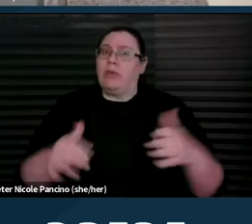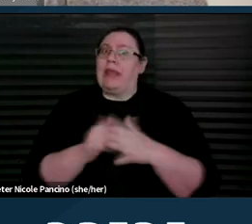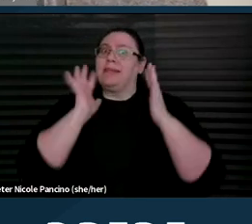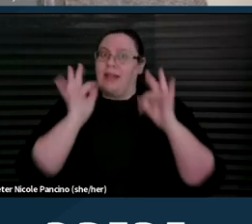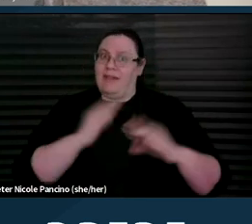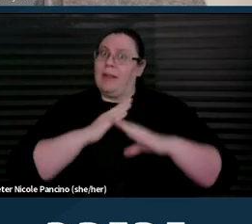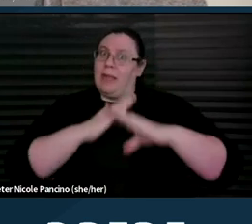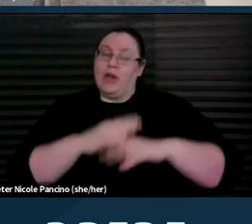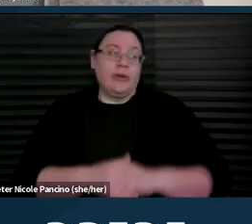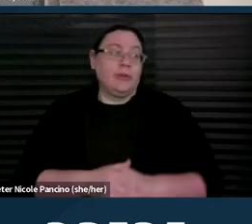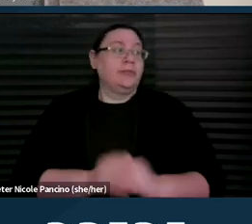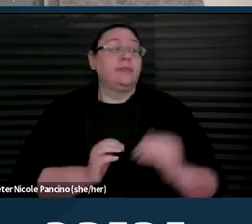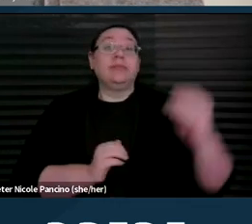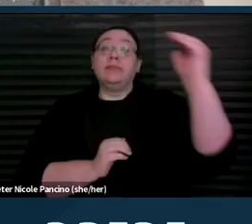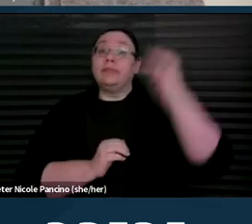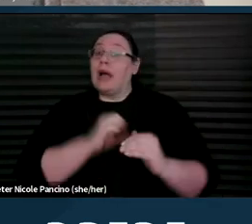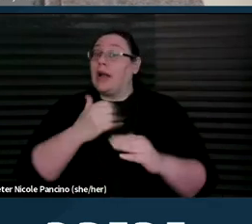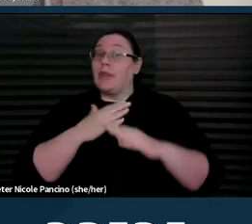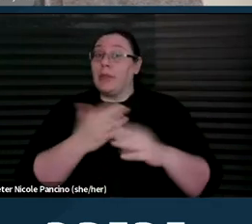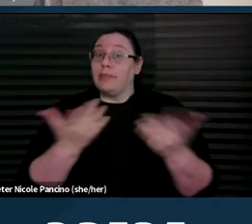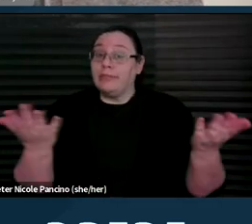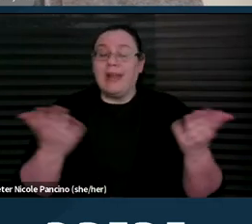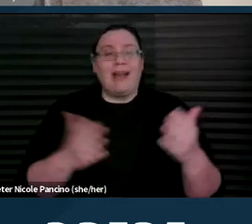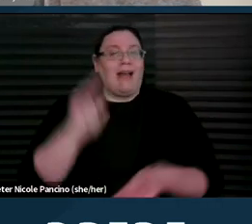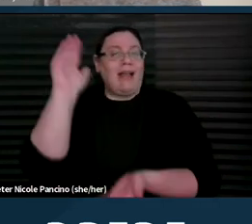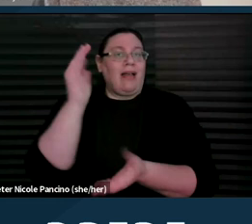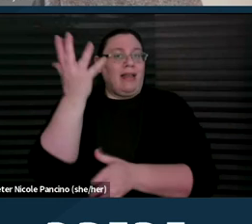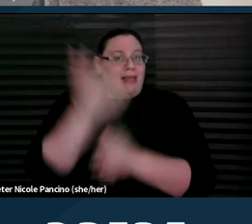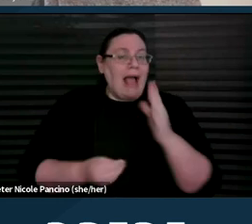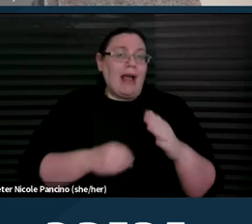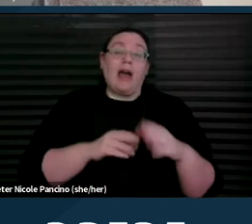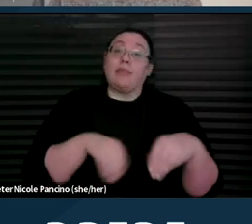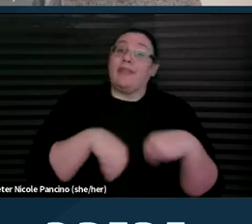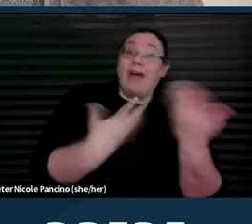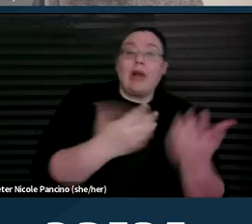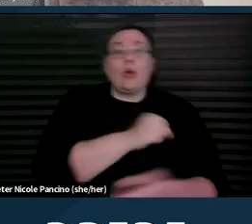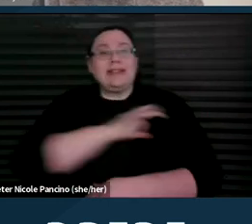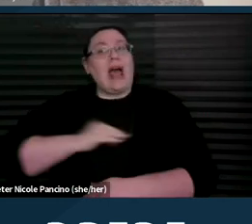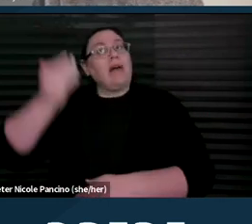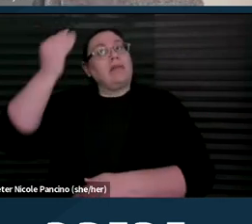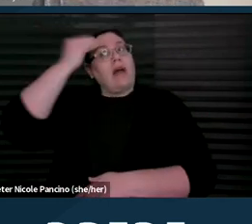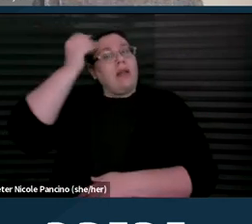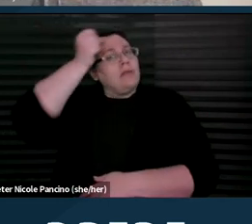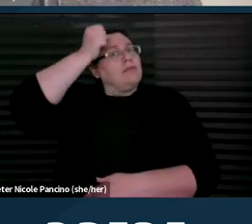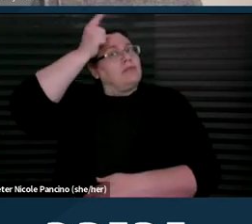Another barrier is lack of provider and staff knowledge about their legal obligations